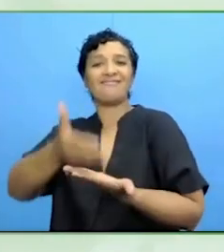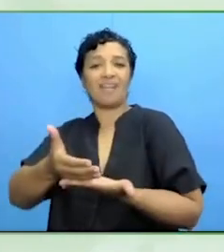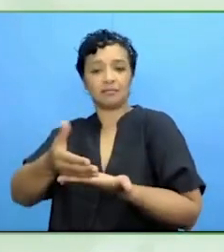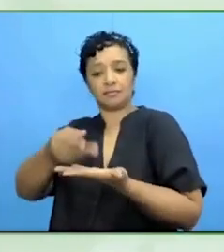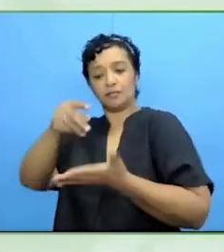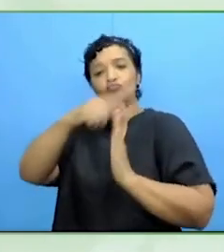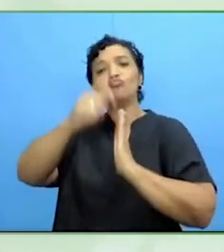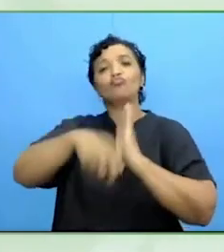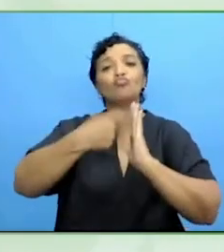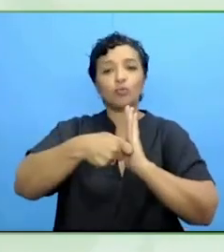the coming 5-6 years.